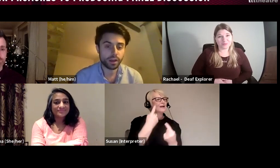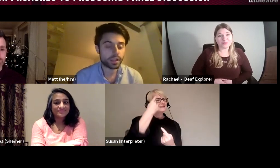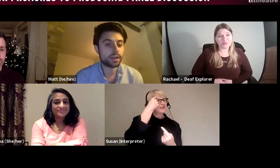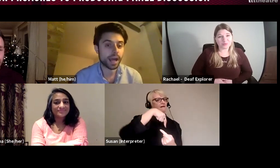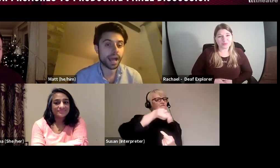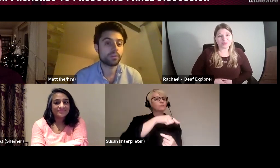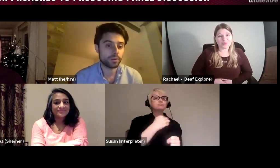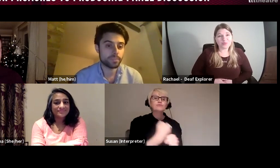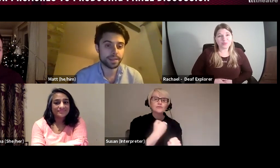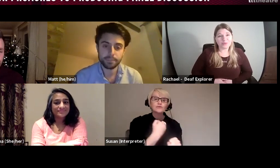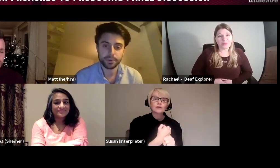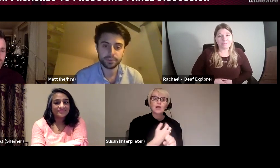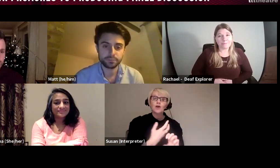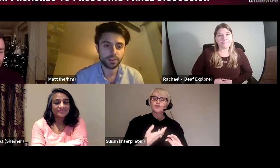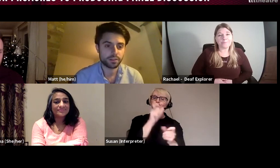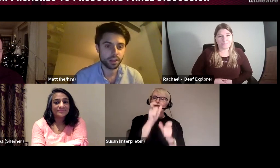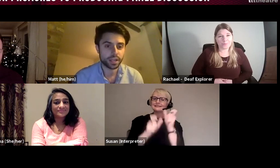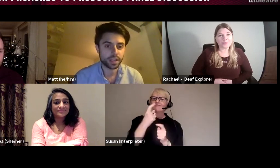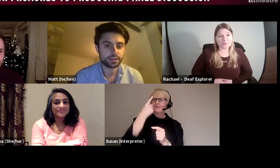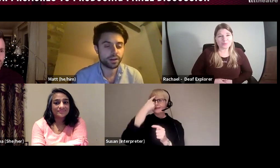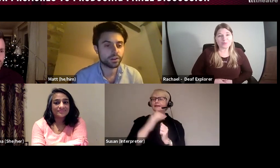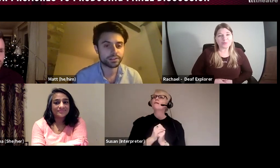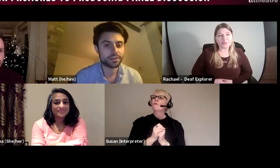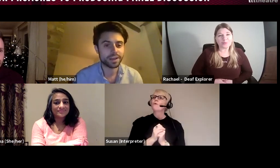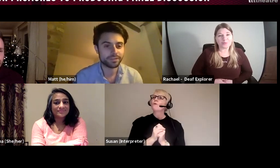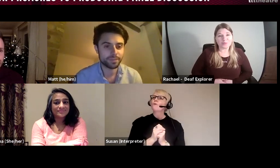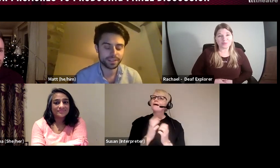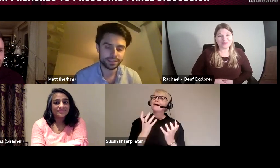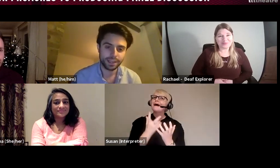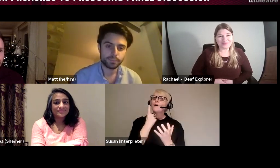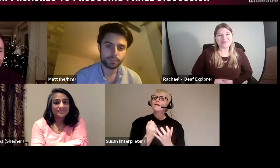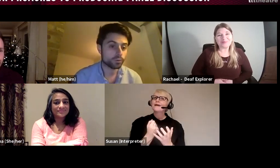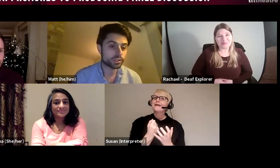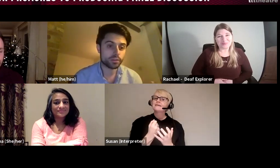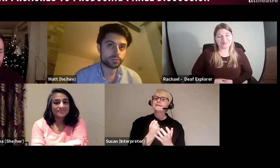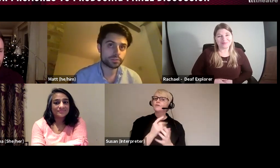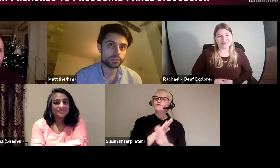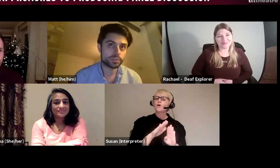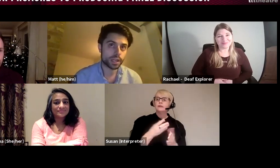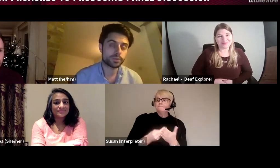okay how can we make that happen rather than going oh God I don't have that money, but also to help a